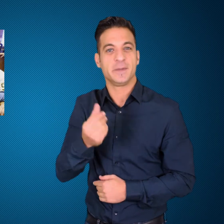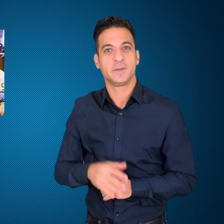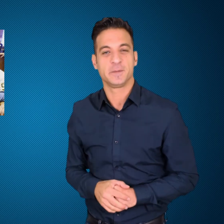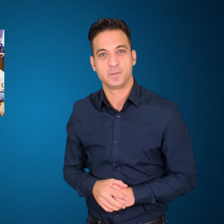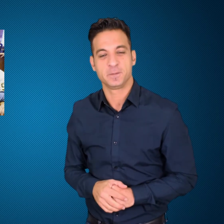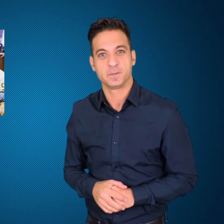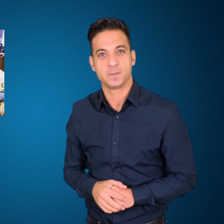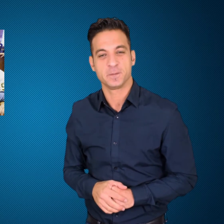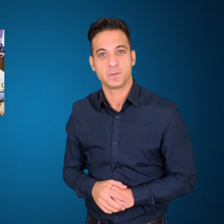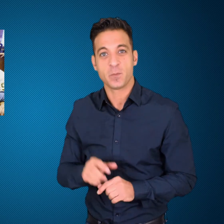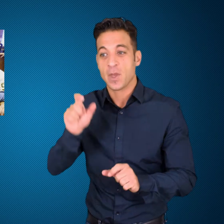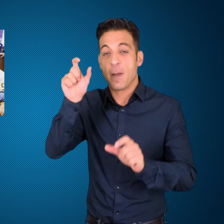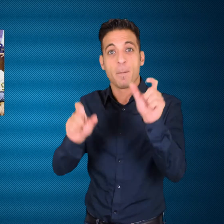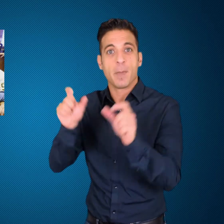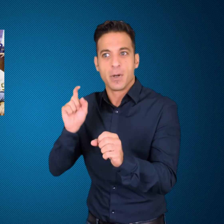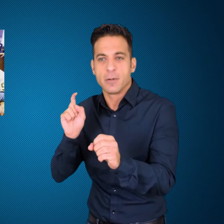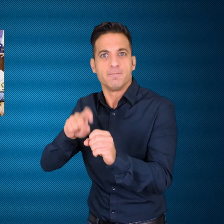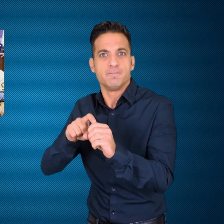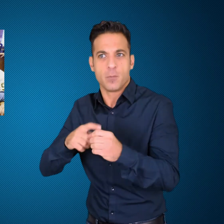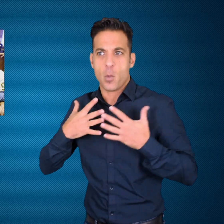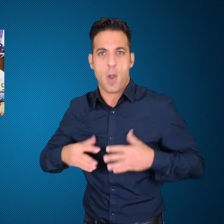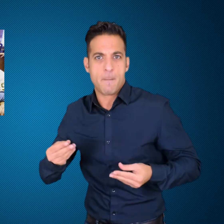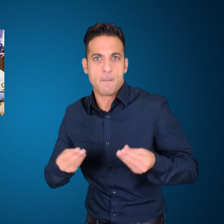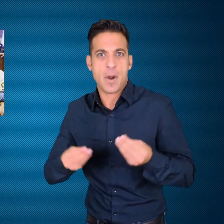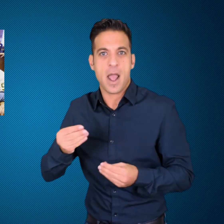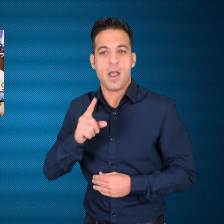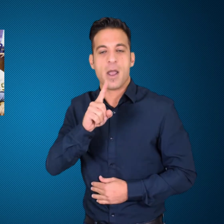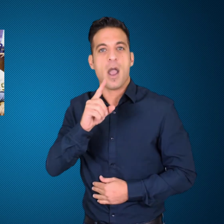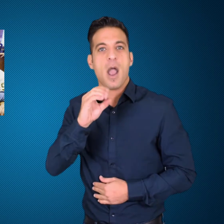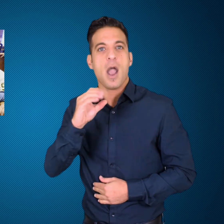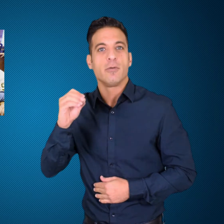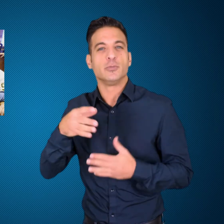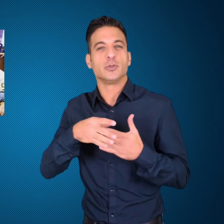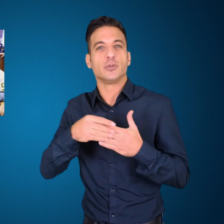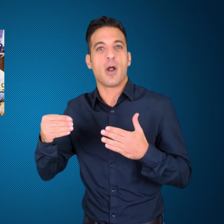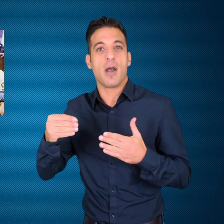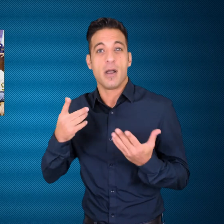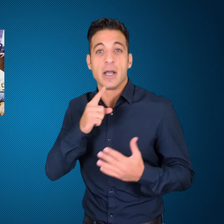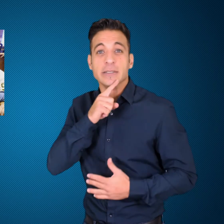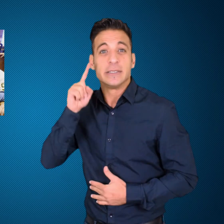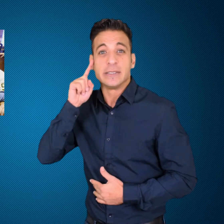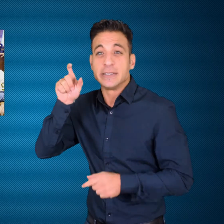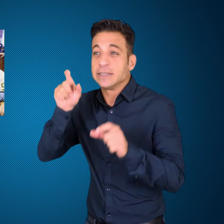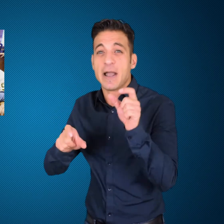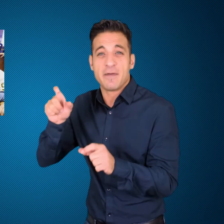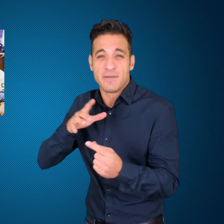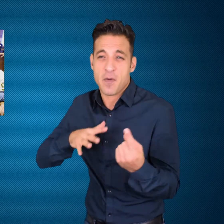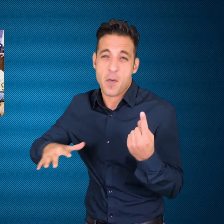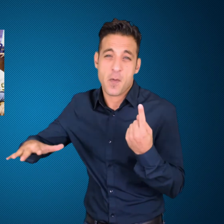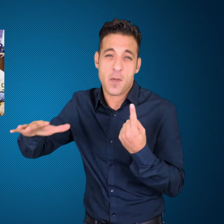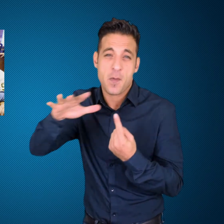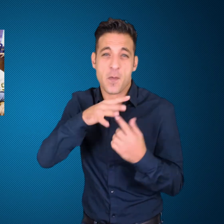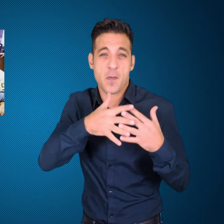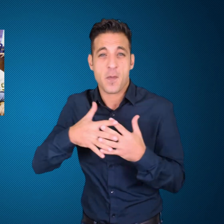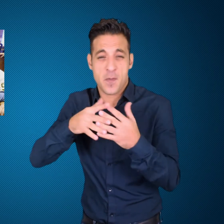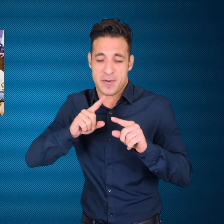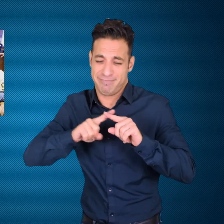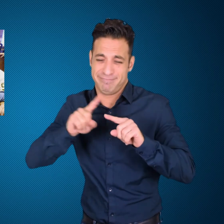cities across the U.S. including New